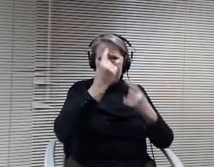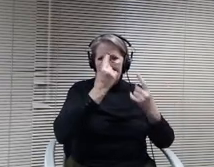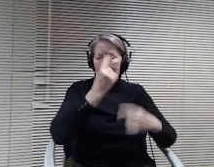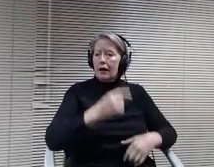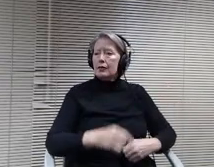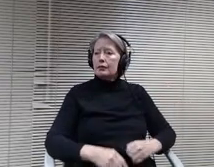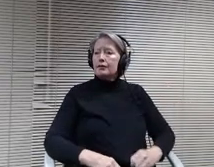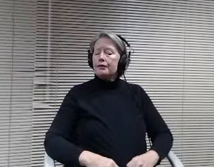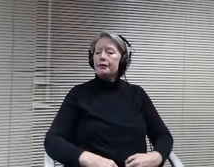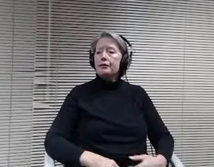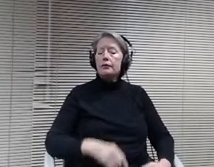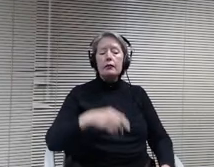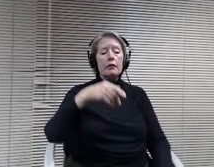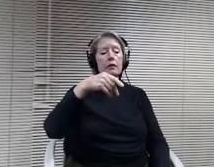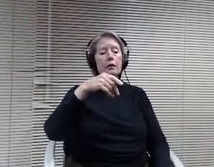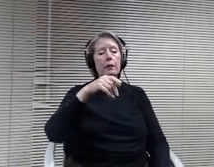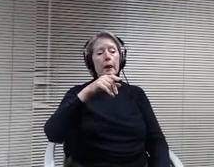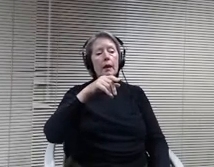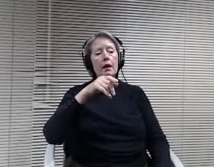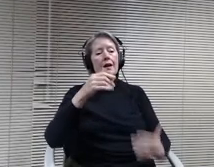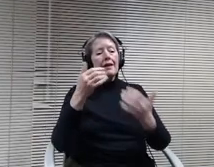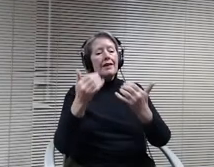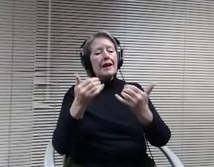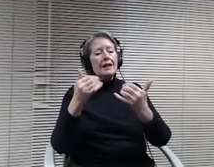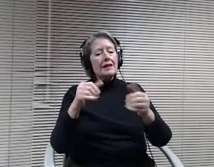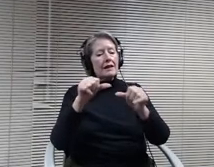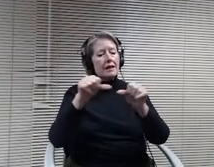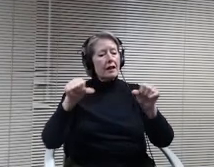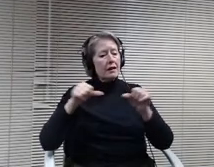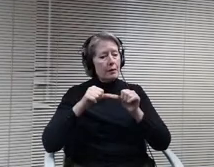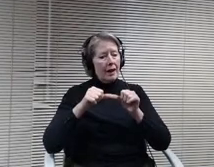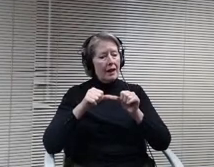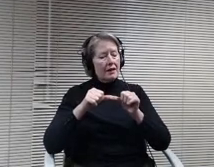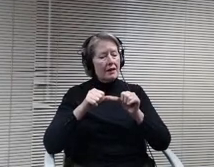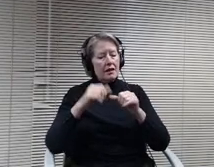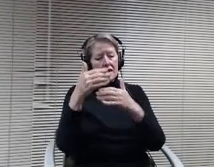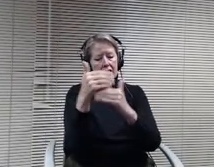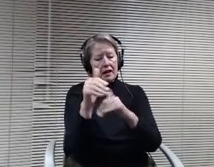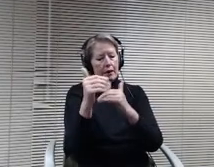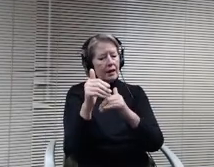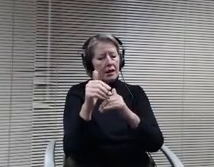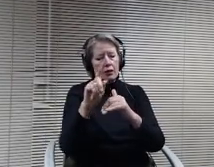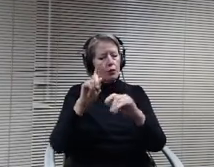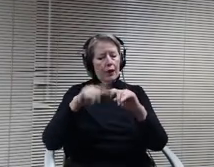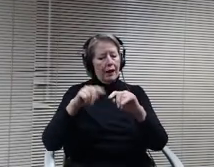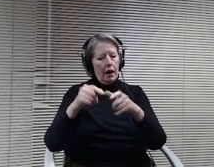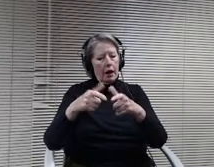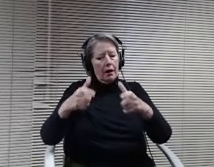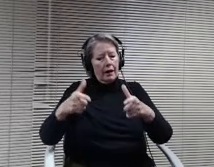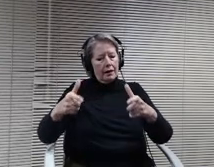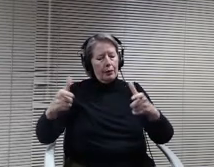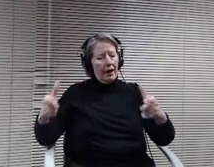the existing space is limited so we're not able to expand that were subject to the choices that Hopkins and